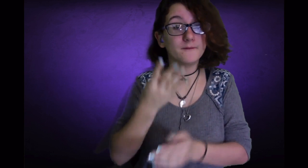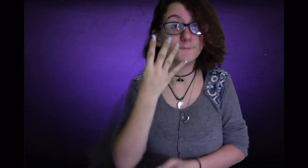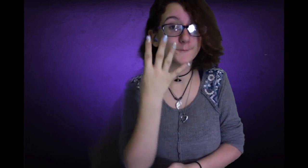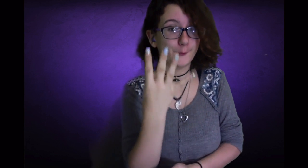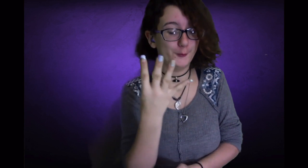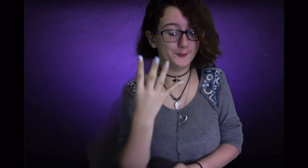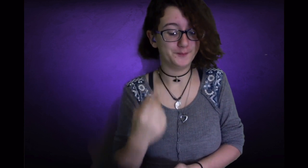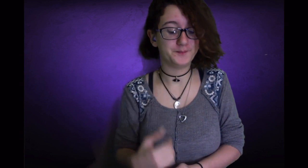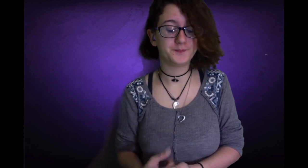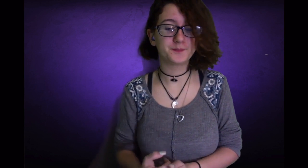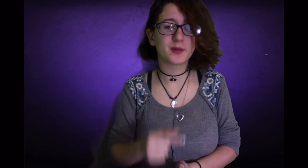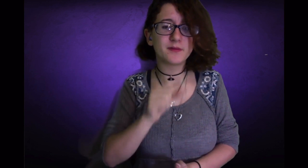Fact 4